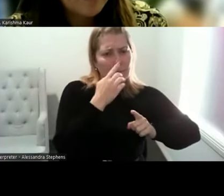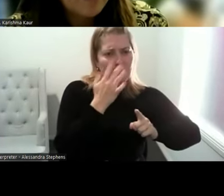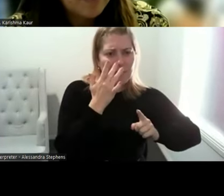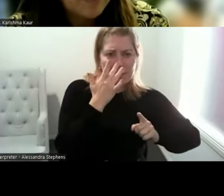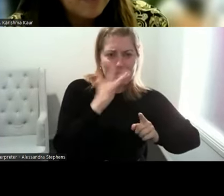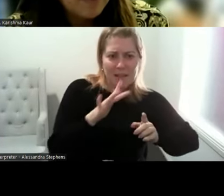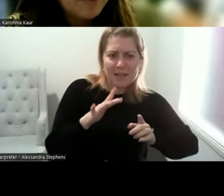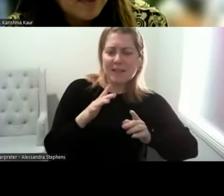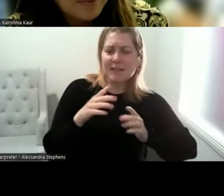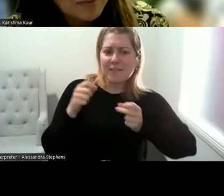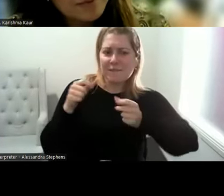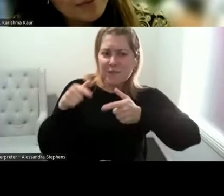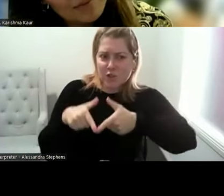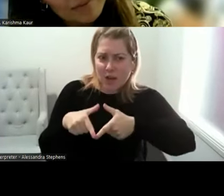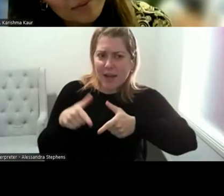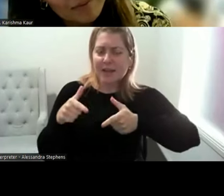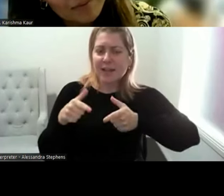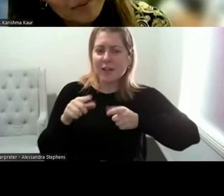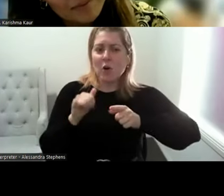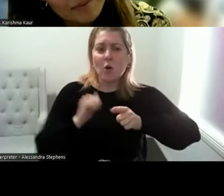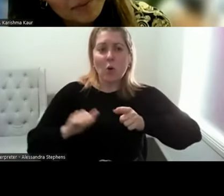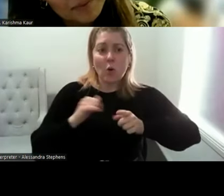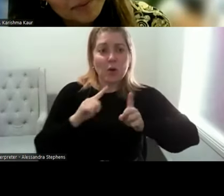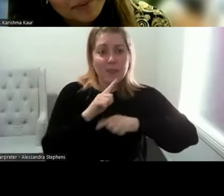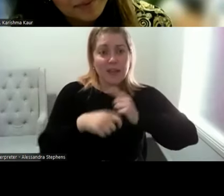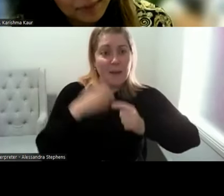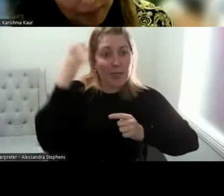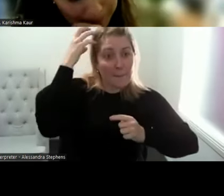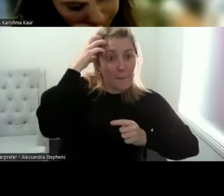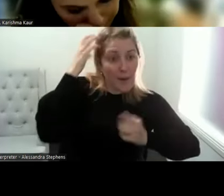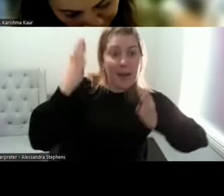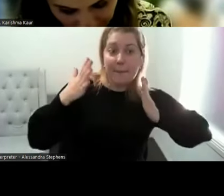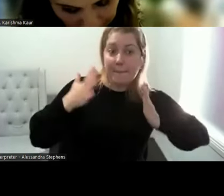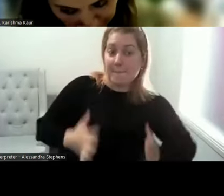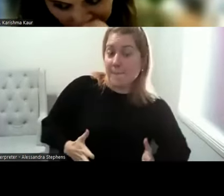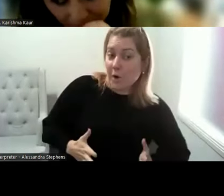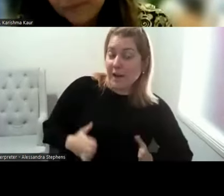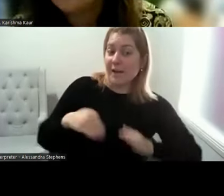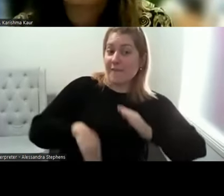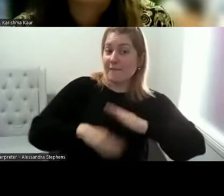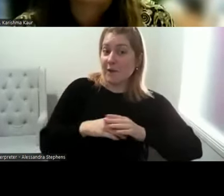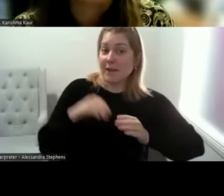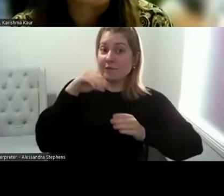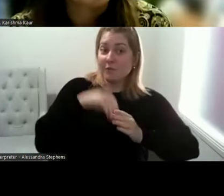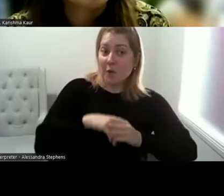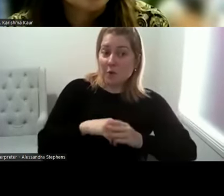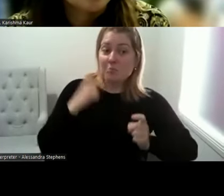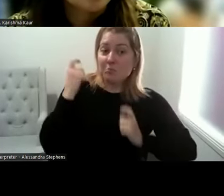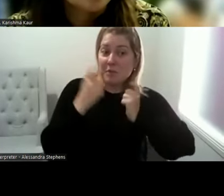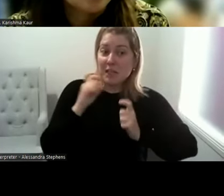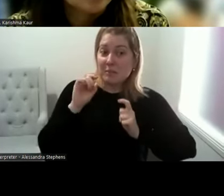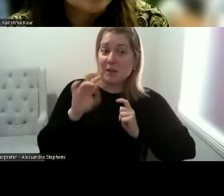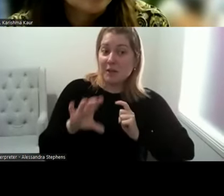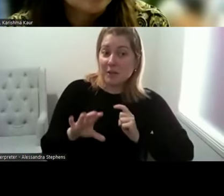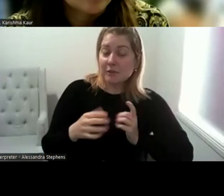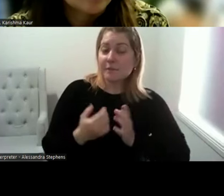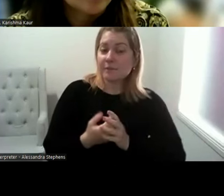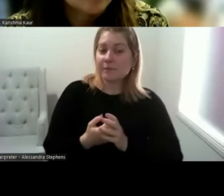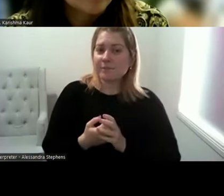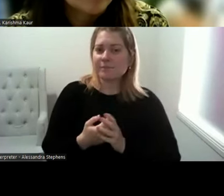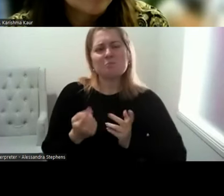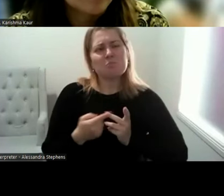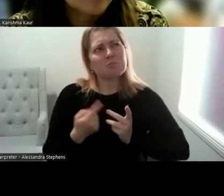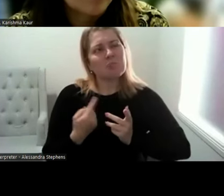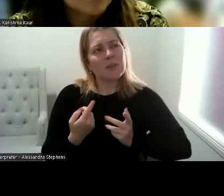You know, is it a particular act? These kinds of questions. What else? How does gender influence